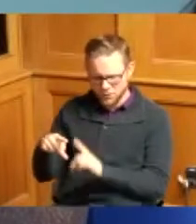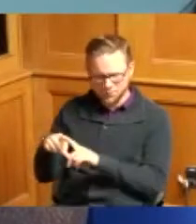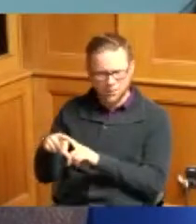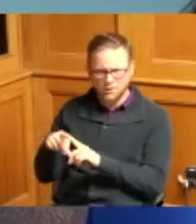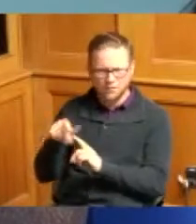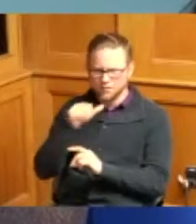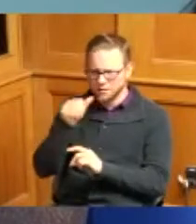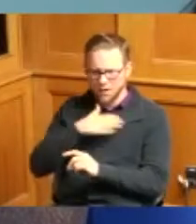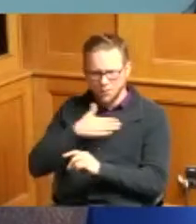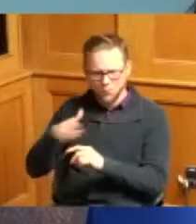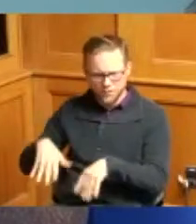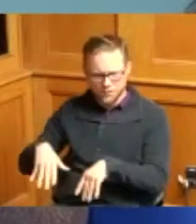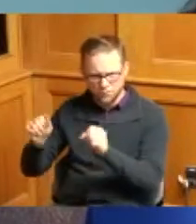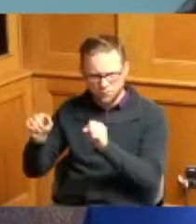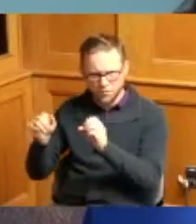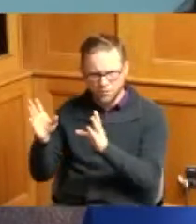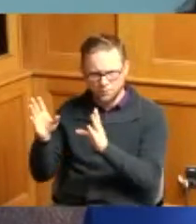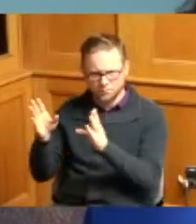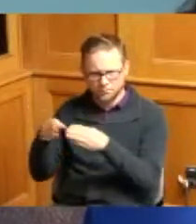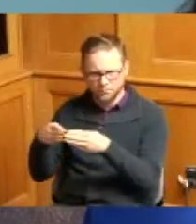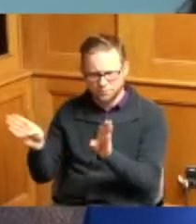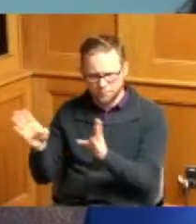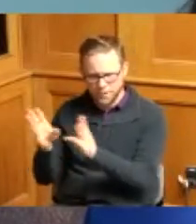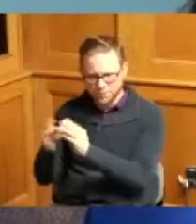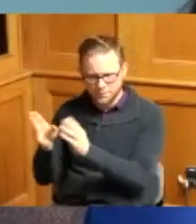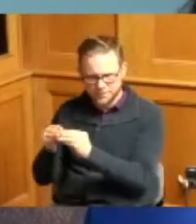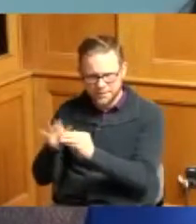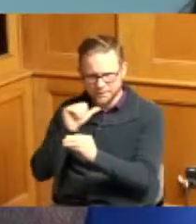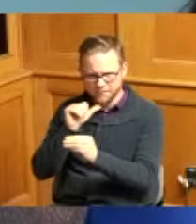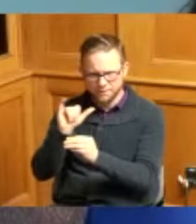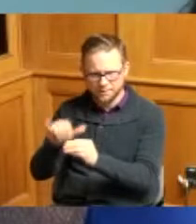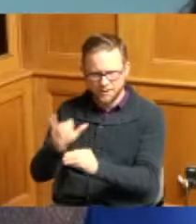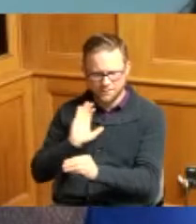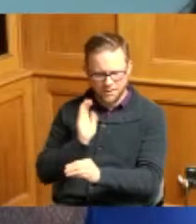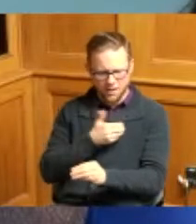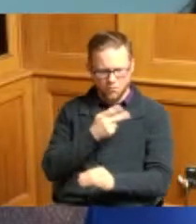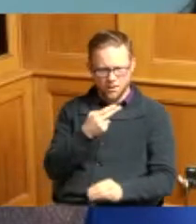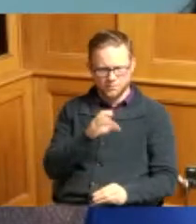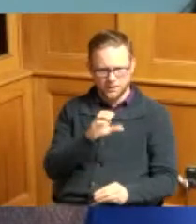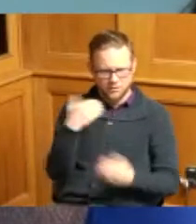us I just need to know how that all plays that would help me have a better understanding but